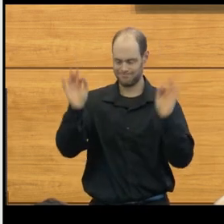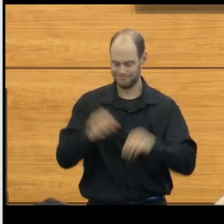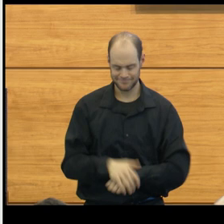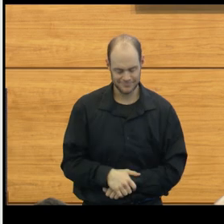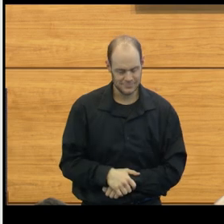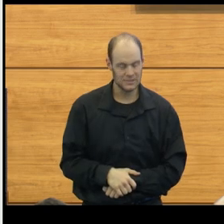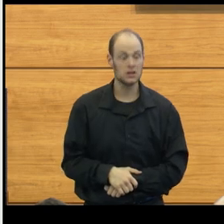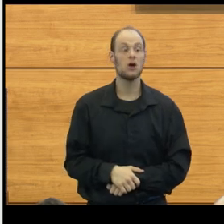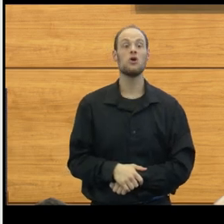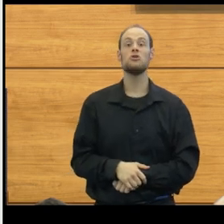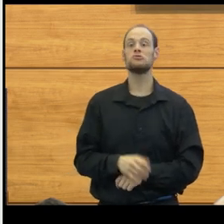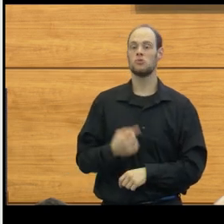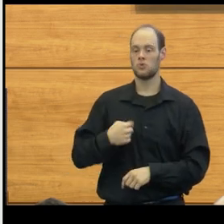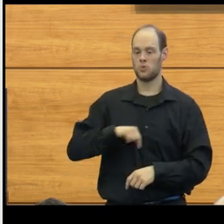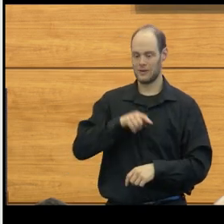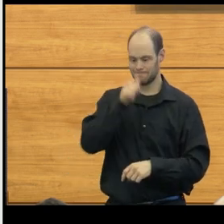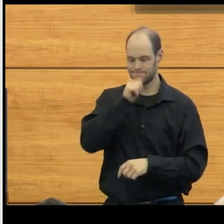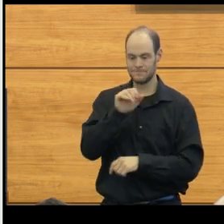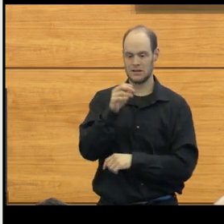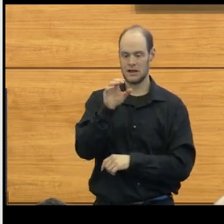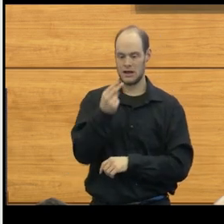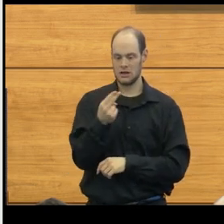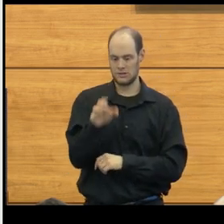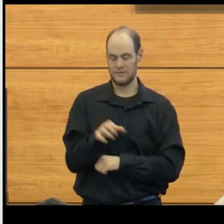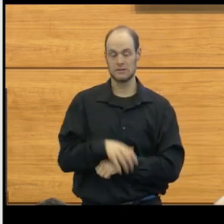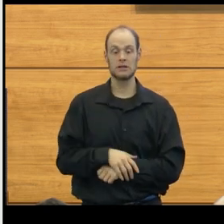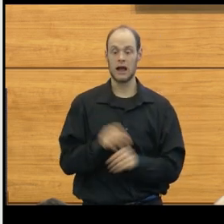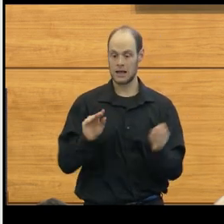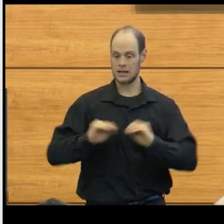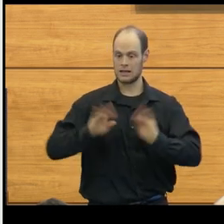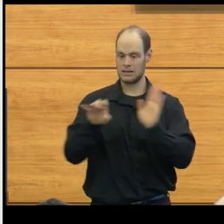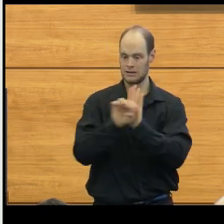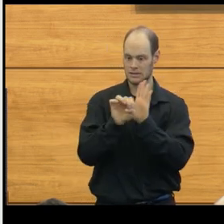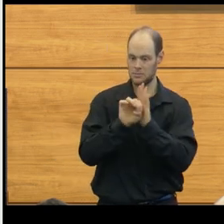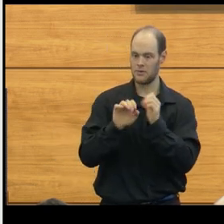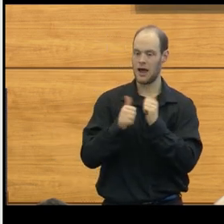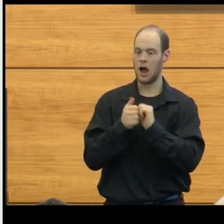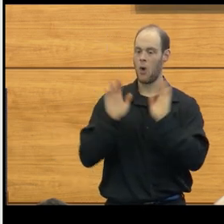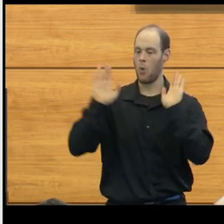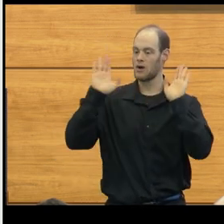So we deal with hydrocephalus. This is a clear example of how wonderful a shunt can be.